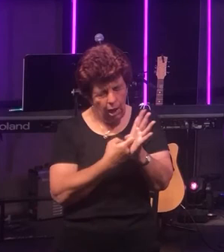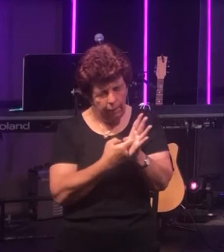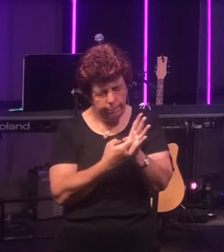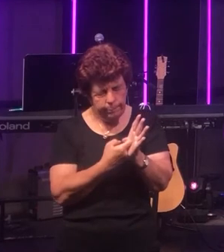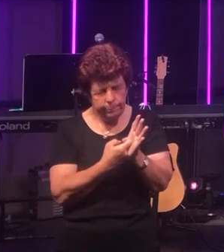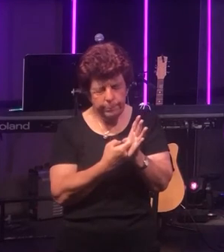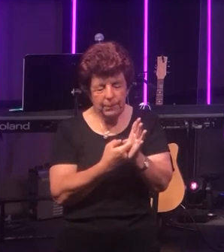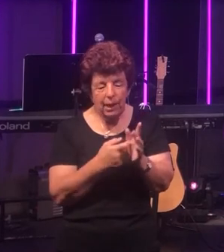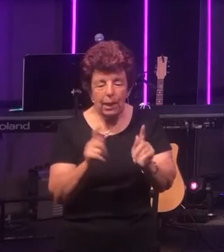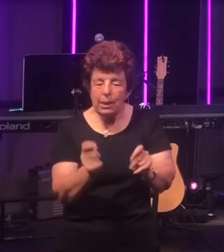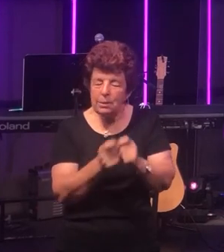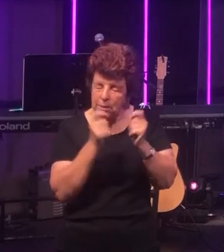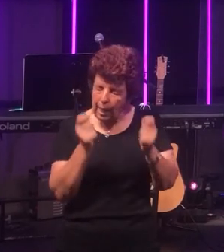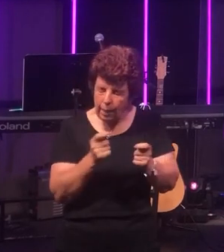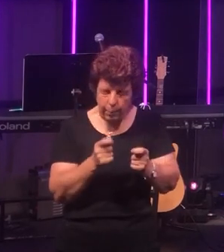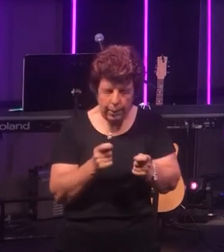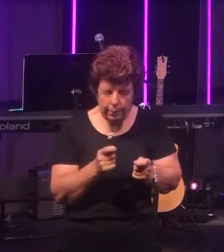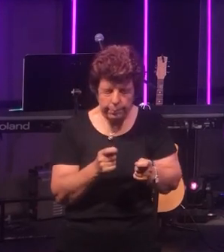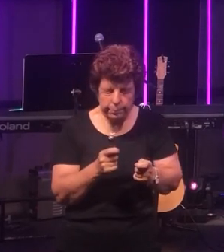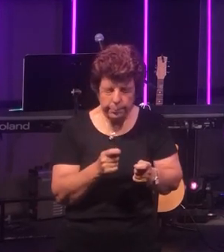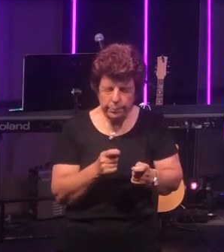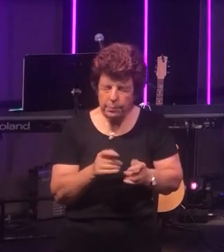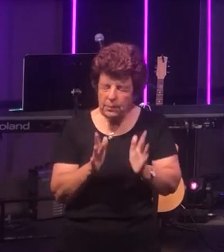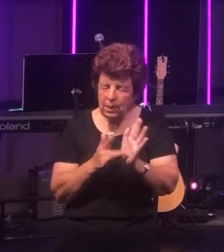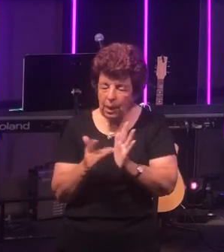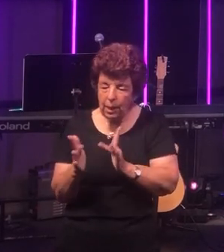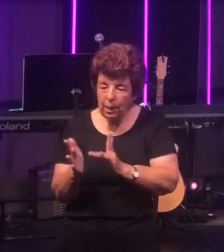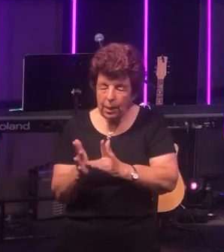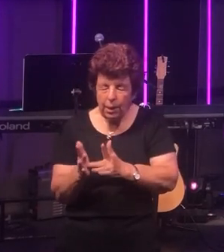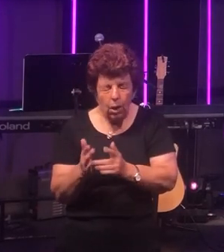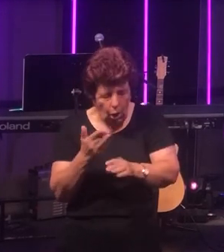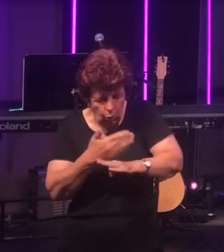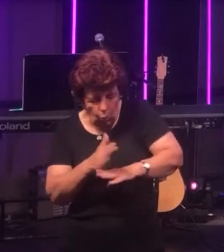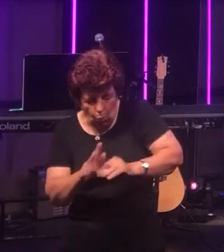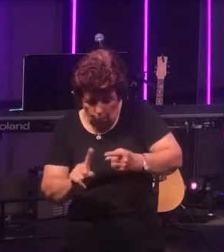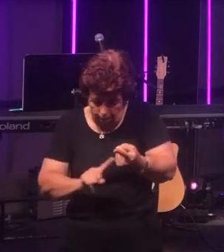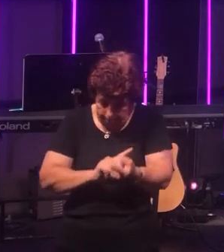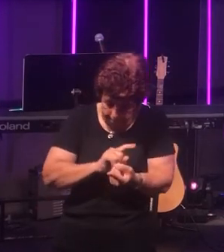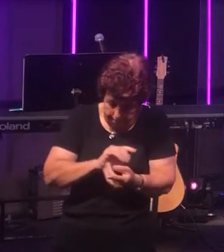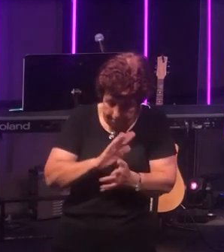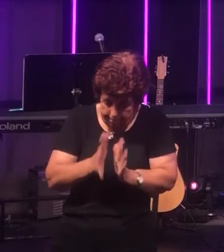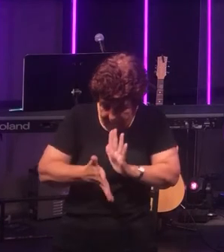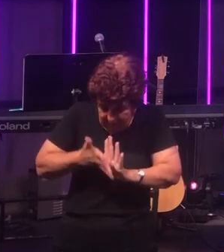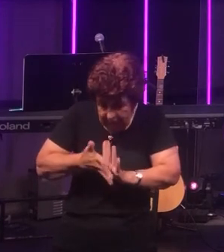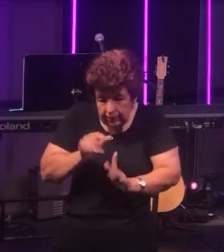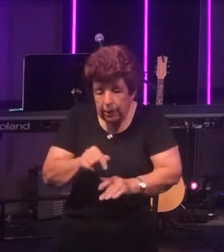celebrated the meal Jesus gave a new meaning for this meal. He said to